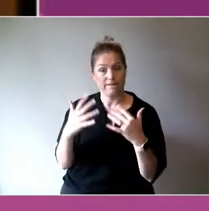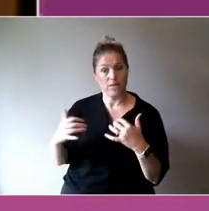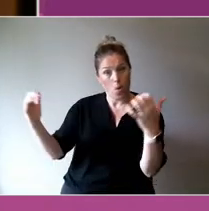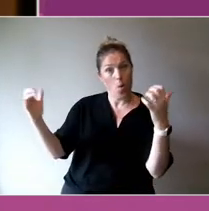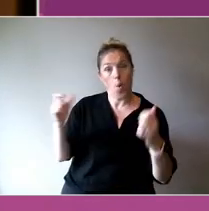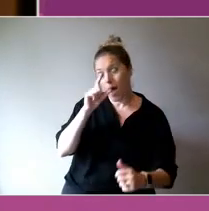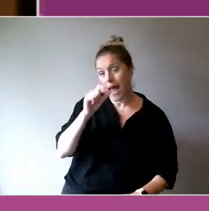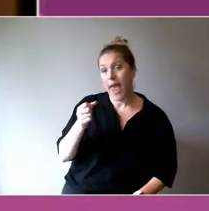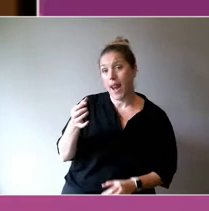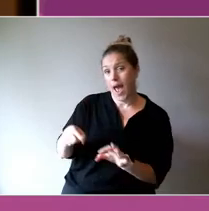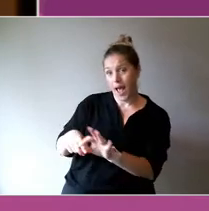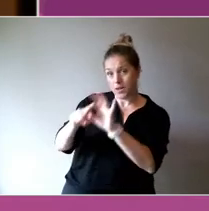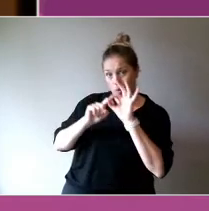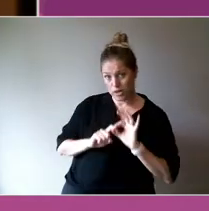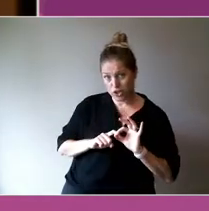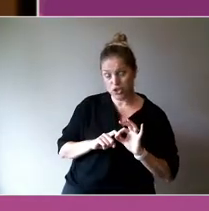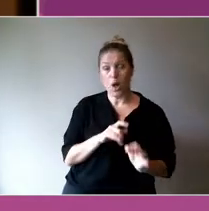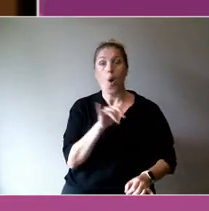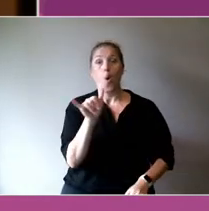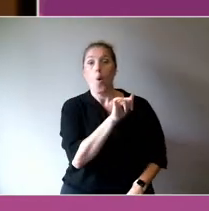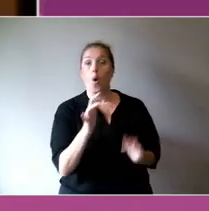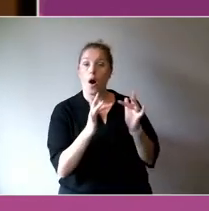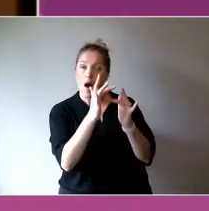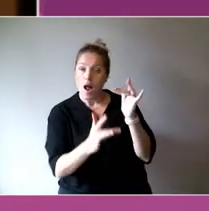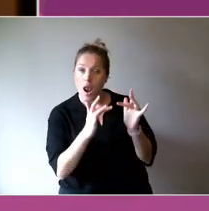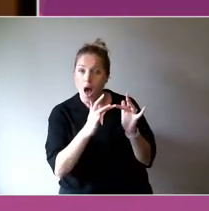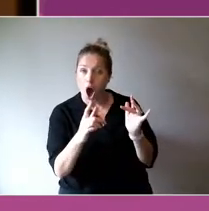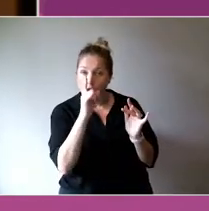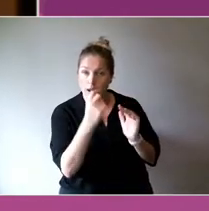you can ask questions via the platform you're watching the streaming now.